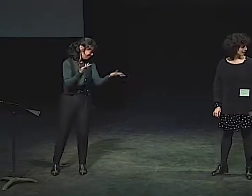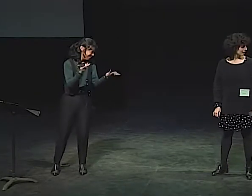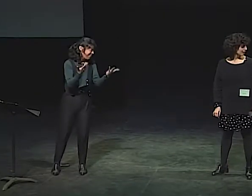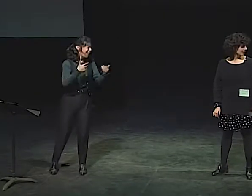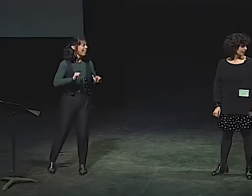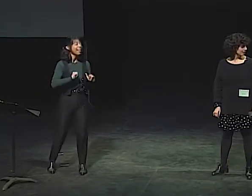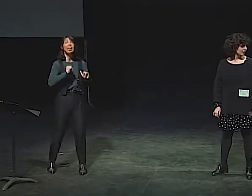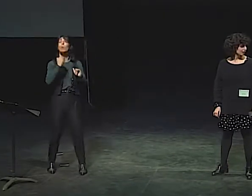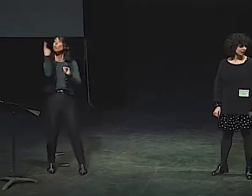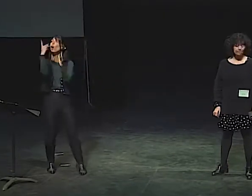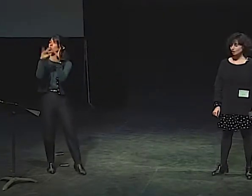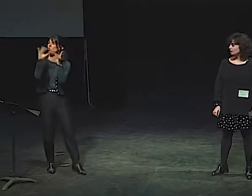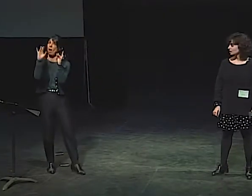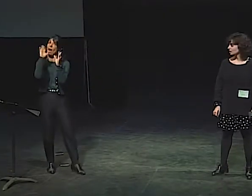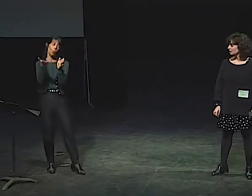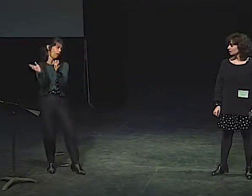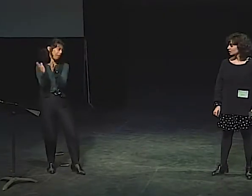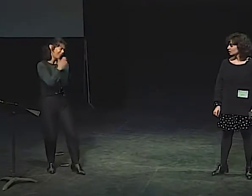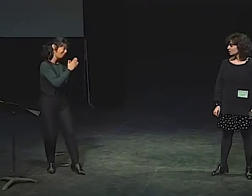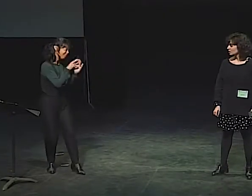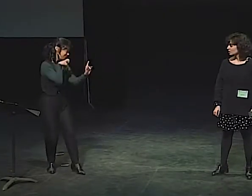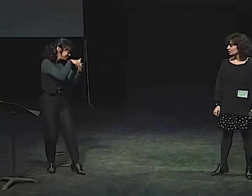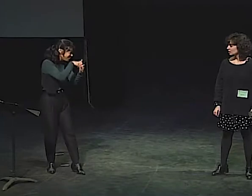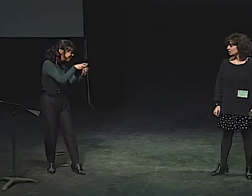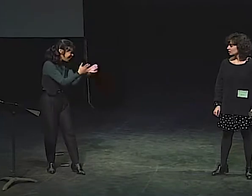SO YOU WATCH AND YOU CAN ADD ANYTHING YOU WANT.